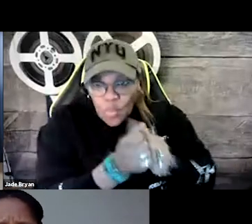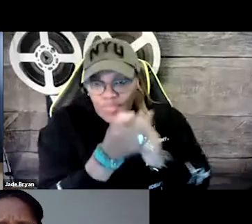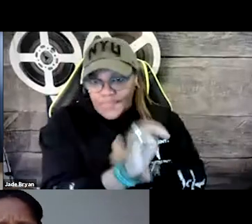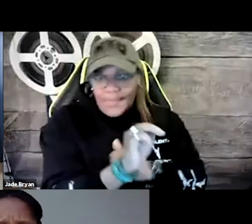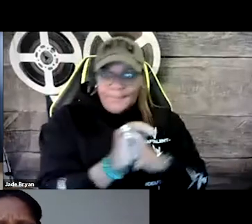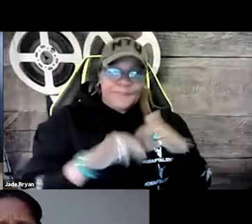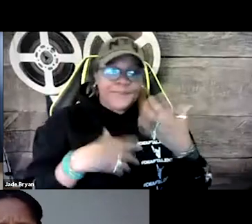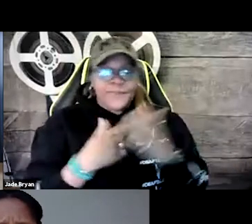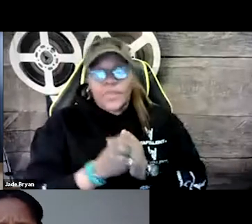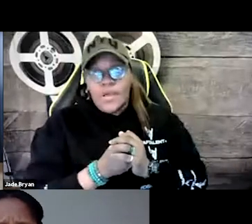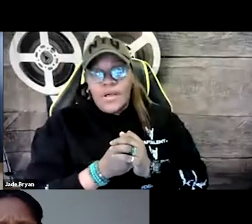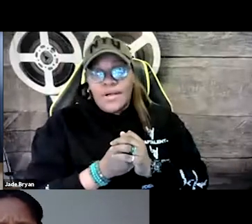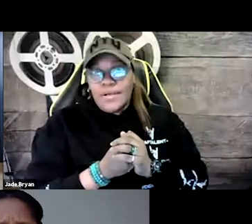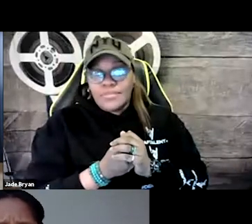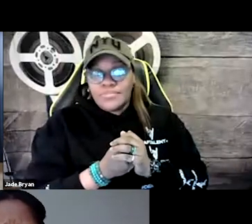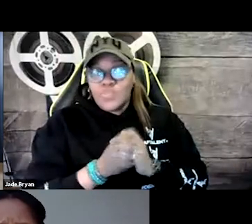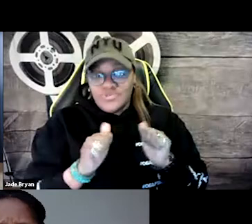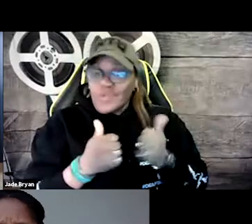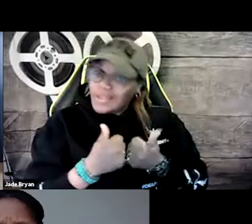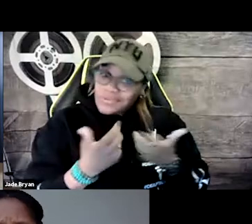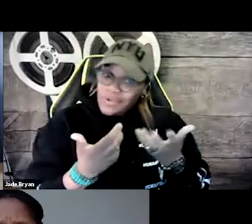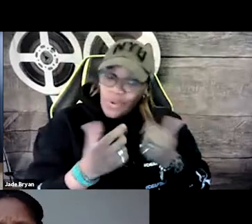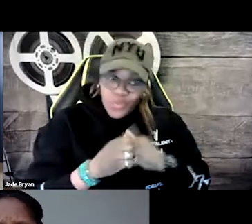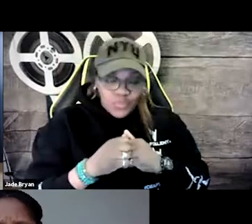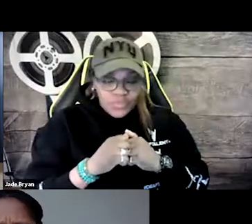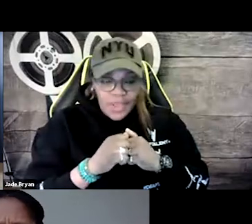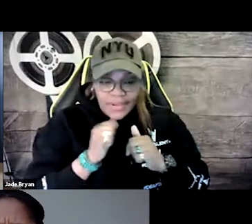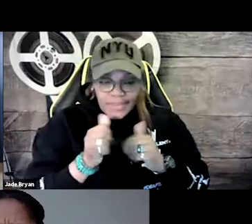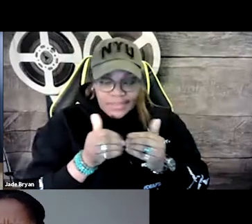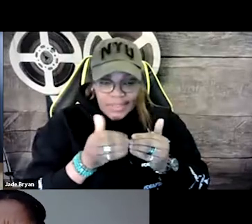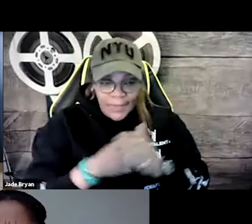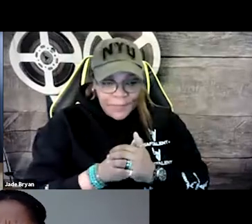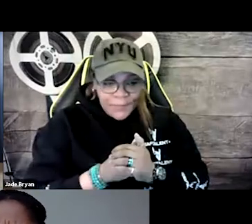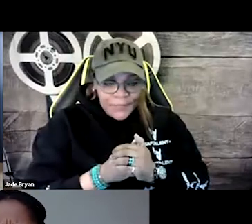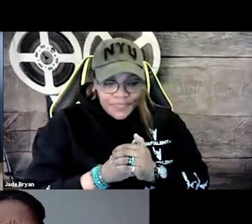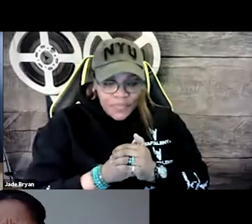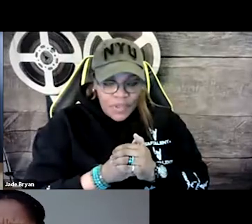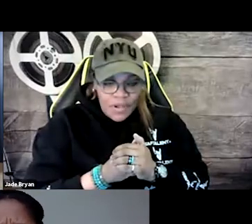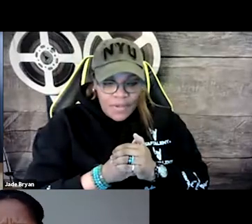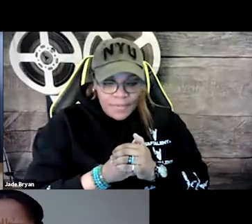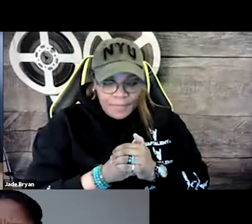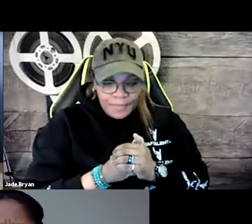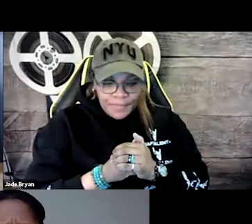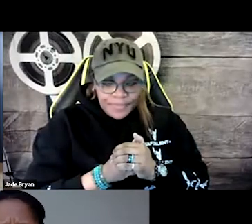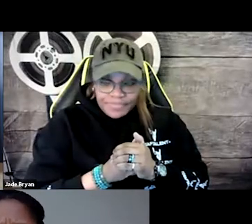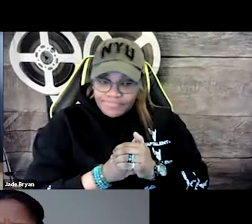And trying to partner with that particular artist. So I reached out to them, and it was quite a challenge. It was not easy at all.